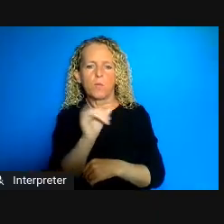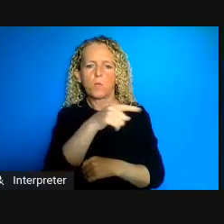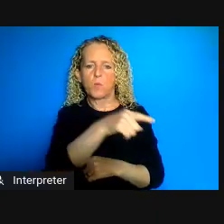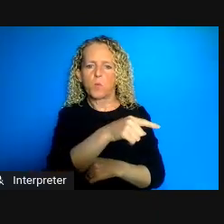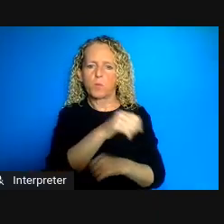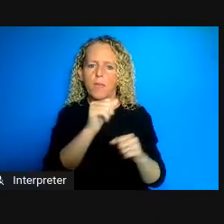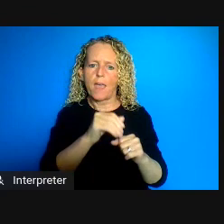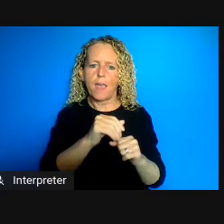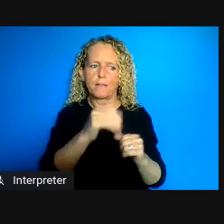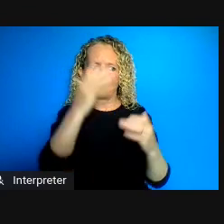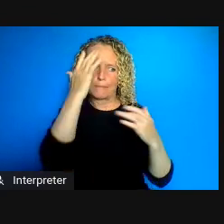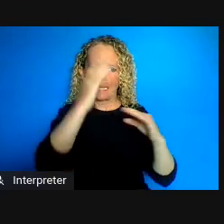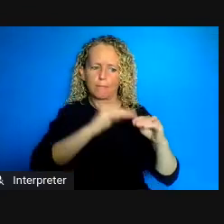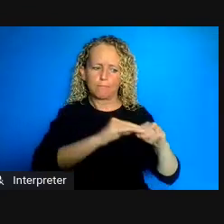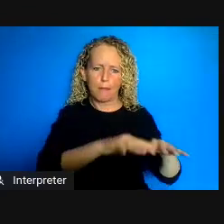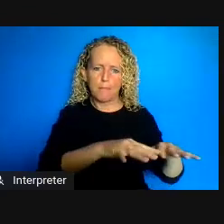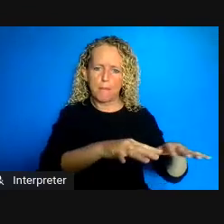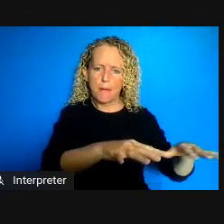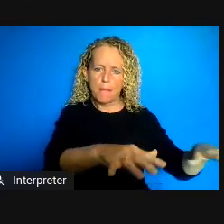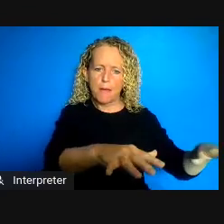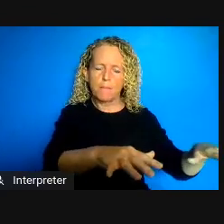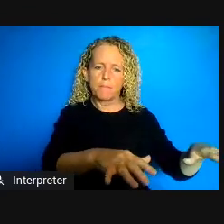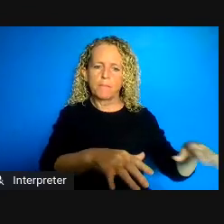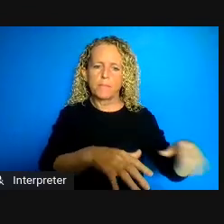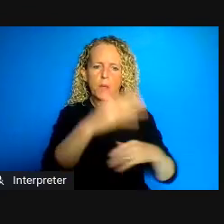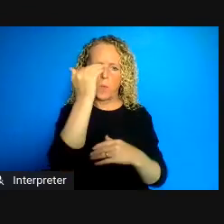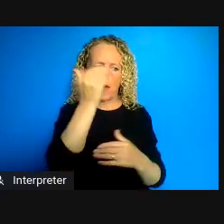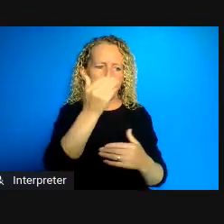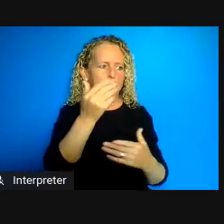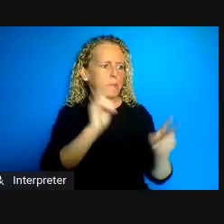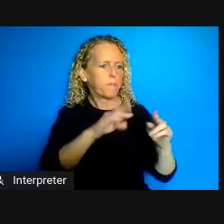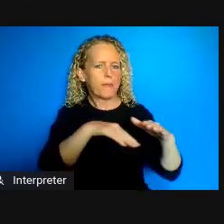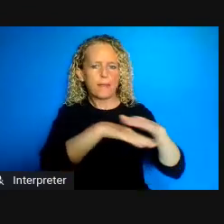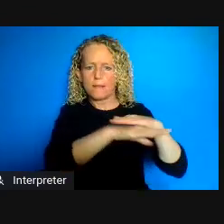porous because people are passing in and out and the activities that we saw from